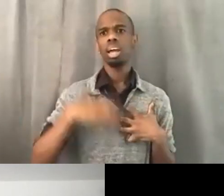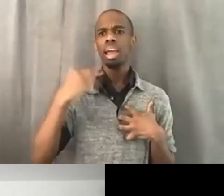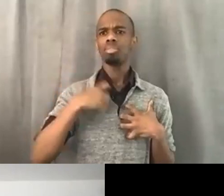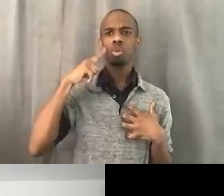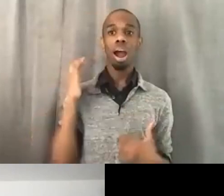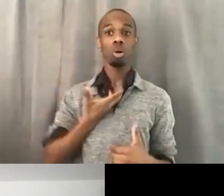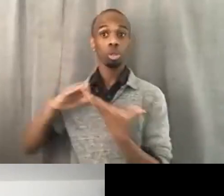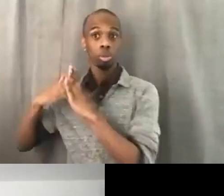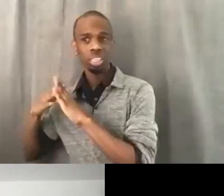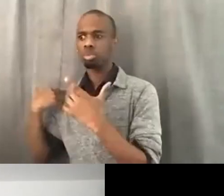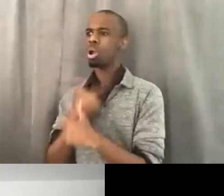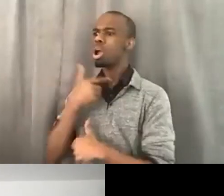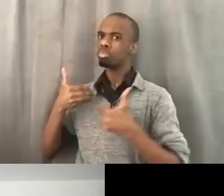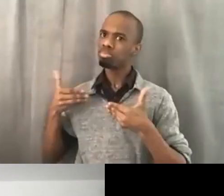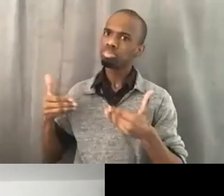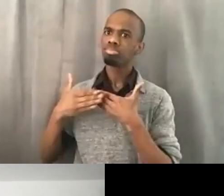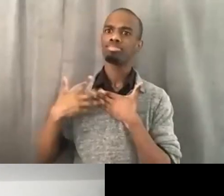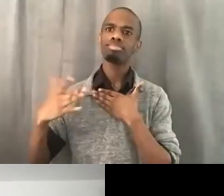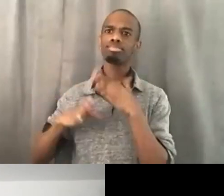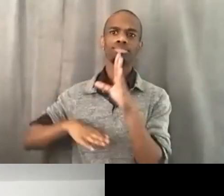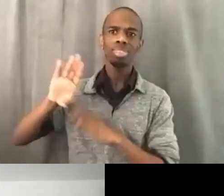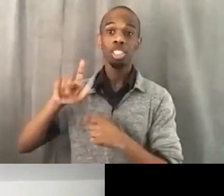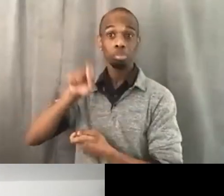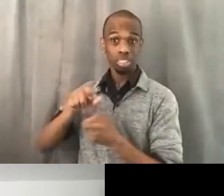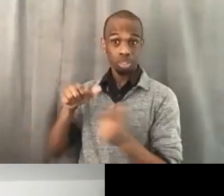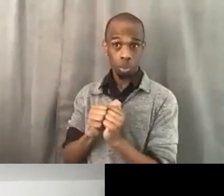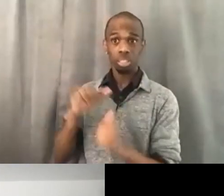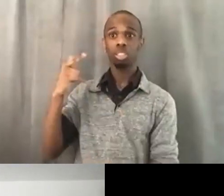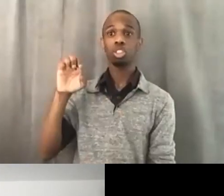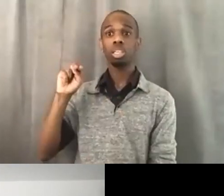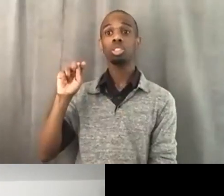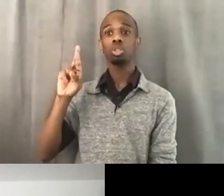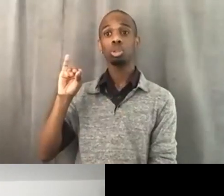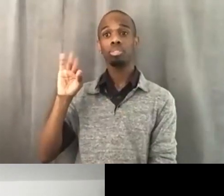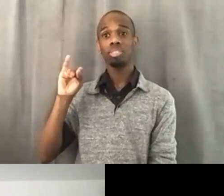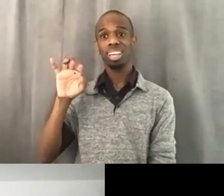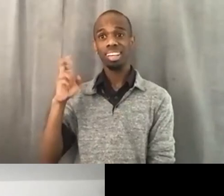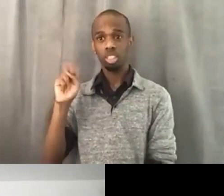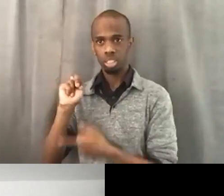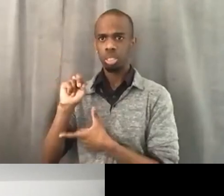with so many things changing. Like I'm already thinking about what's next. And so I'm really sitting in this moment